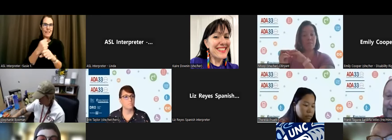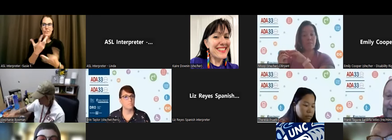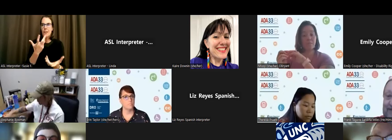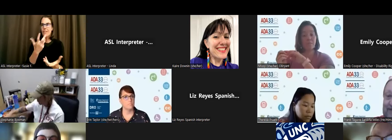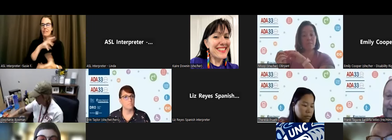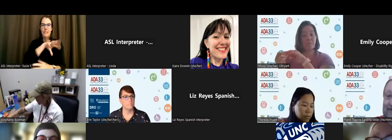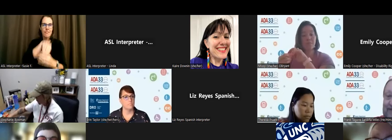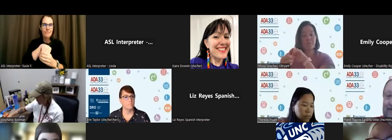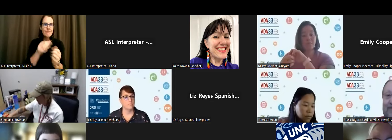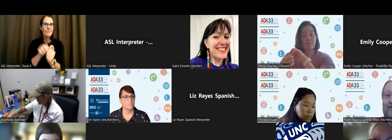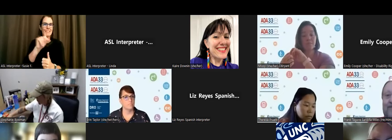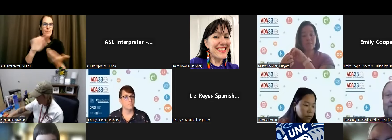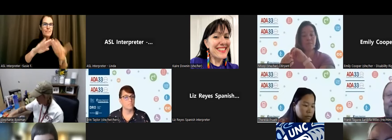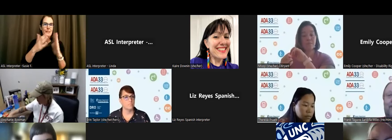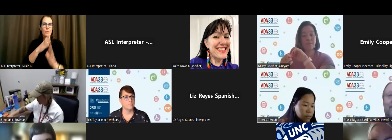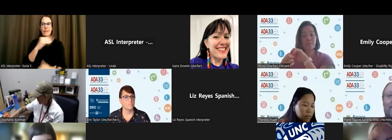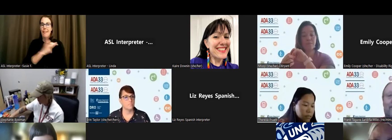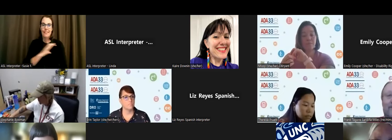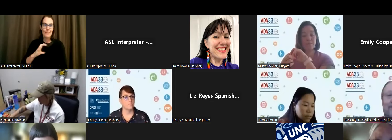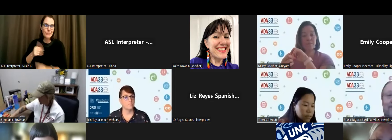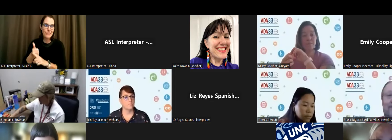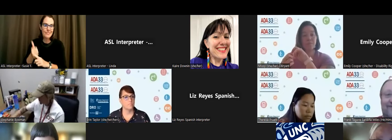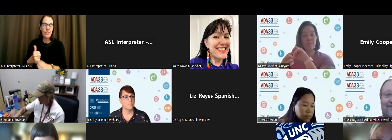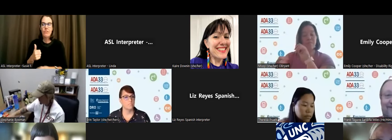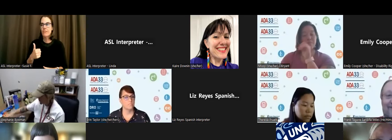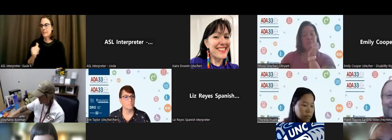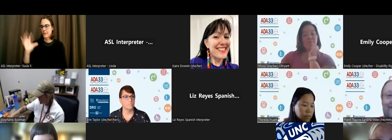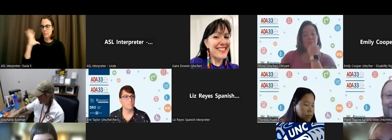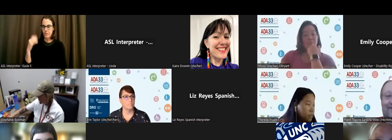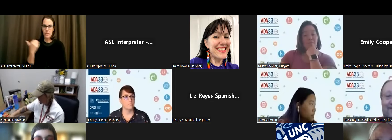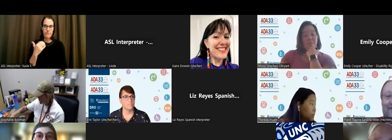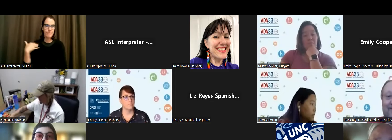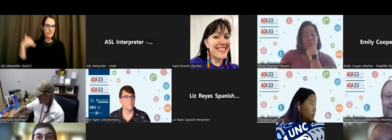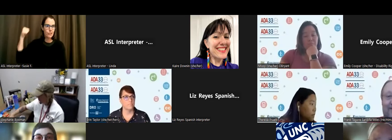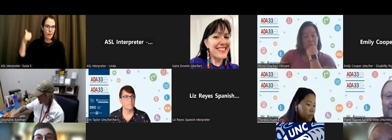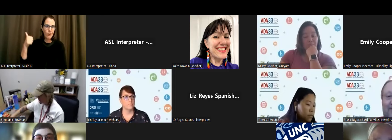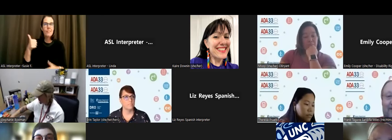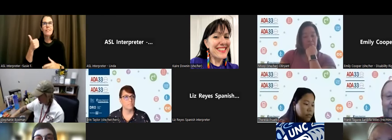and the disability Commission. I I was the chair. Of the Disability Commissioner,